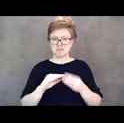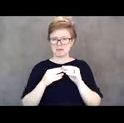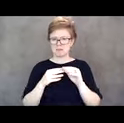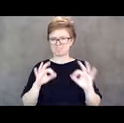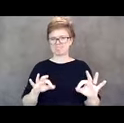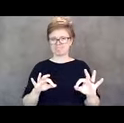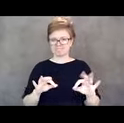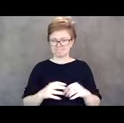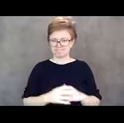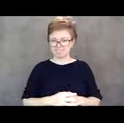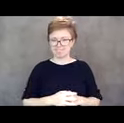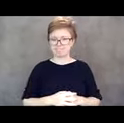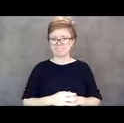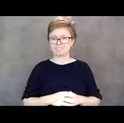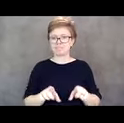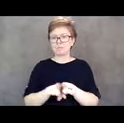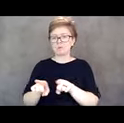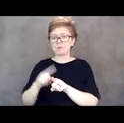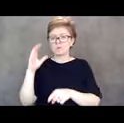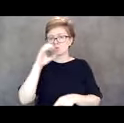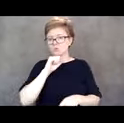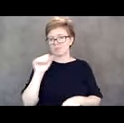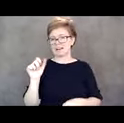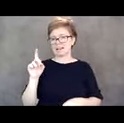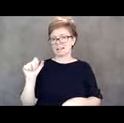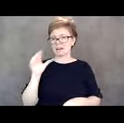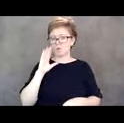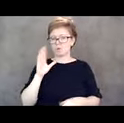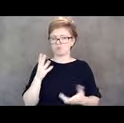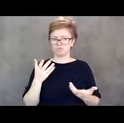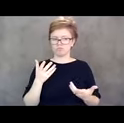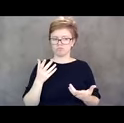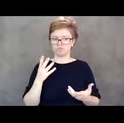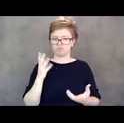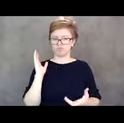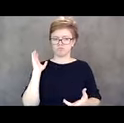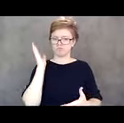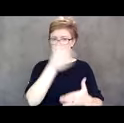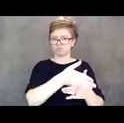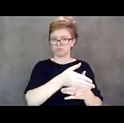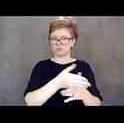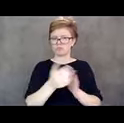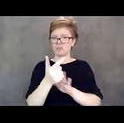We also assumed that maybe the ADA would just step then, that law would become relevant and protect everyone.